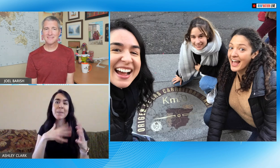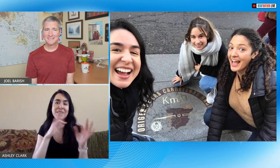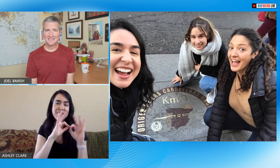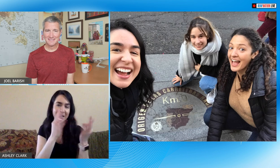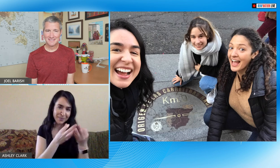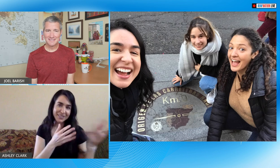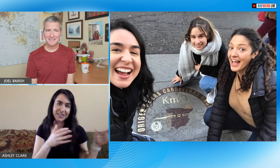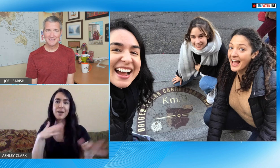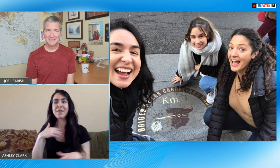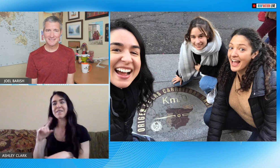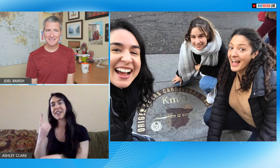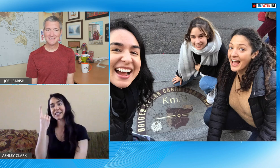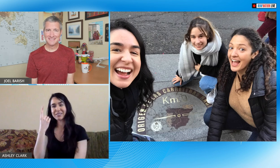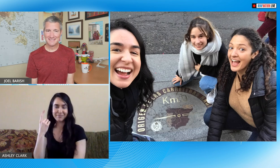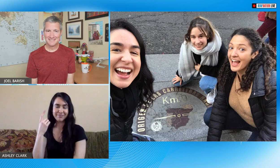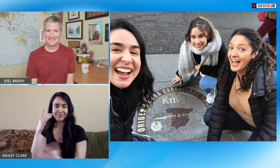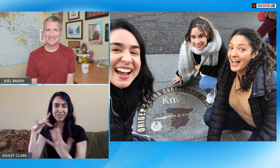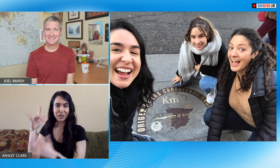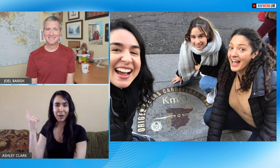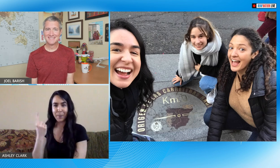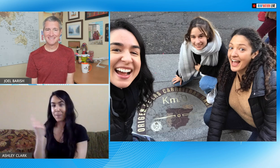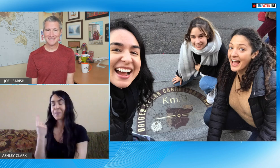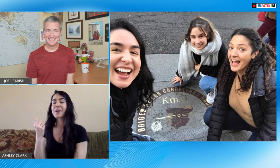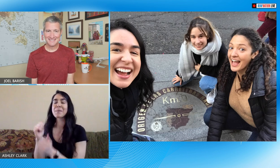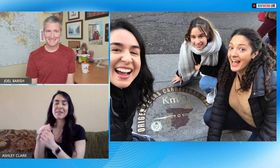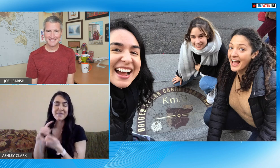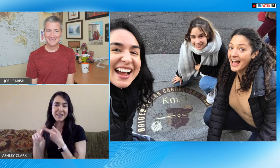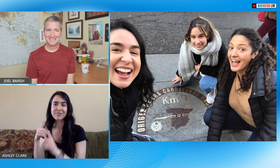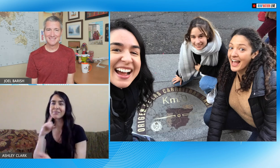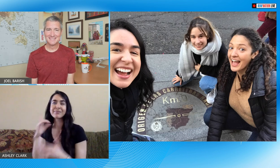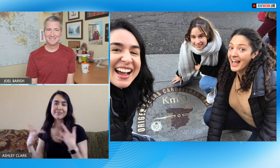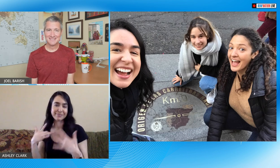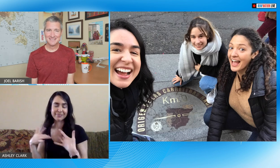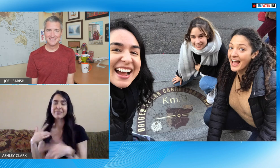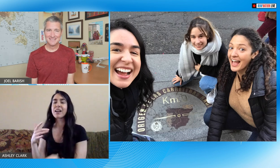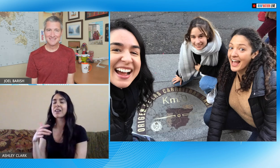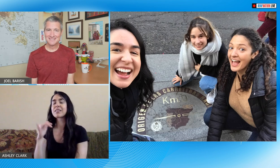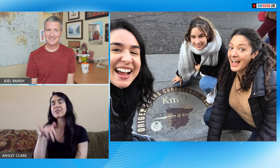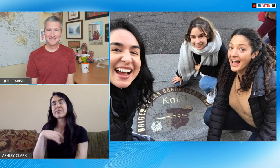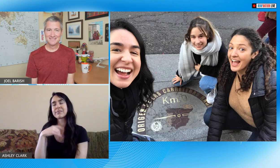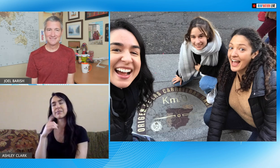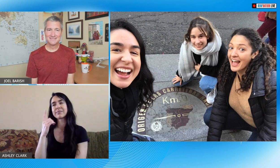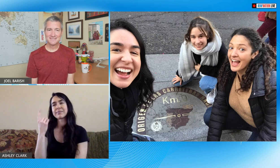big trip without my parents without my family so I just lived with friends and